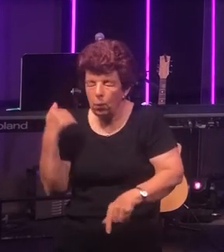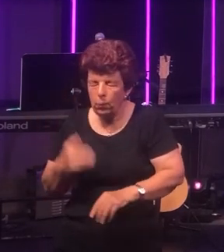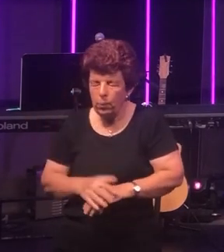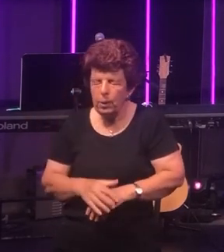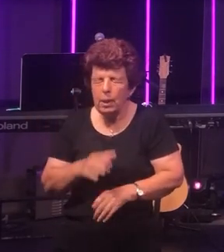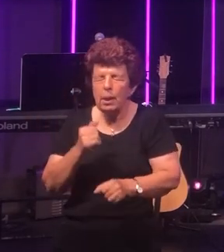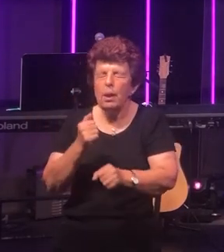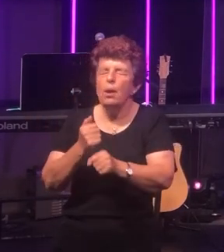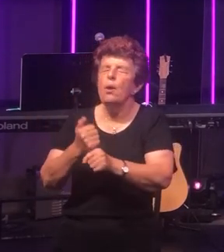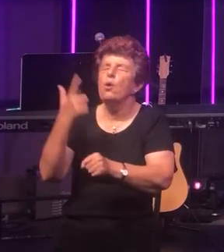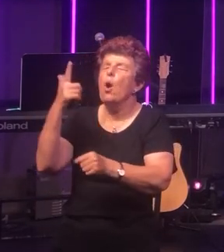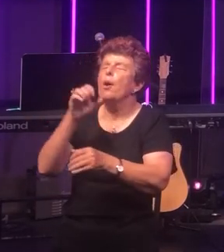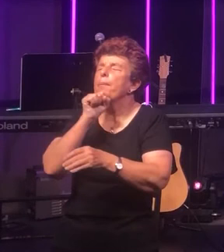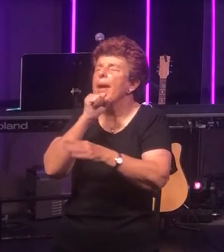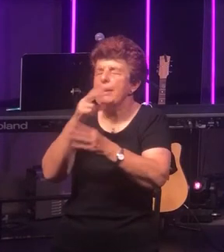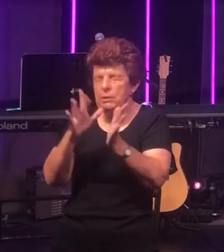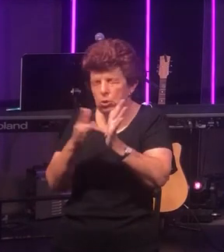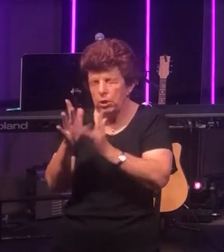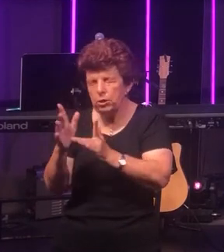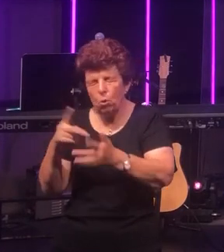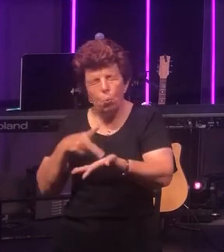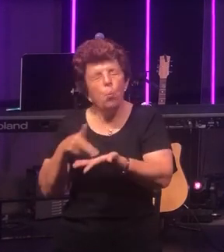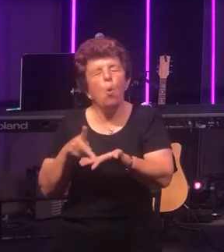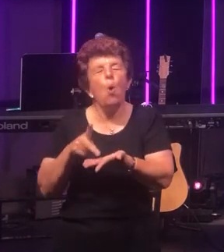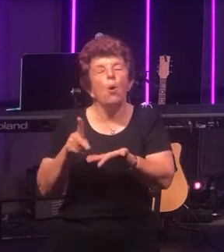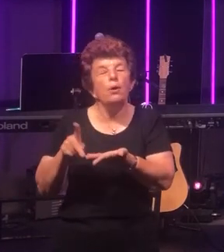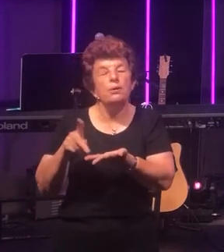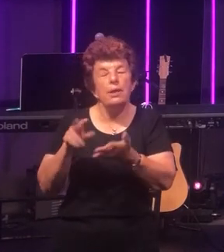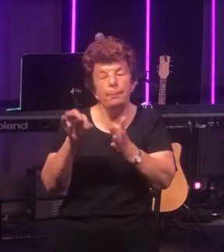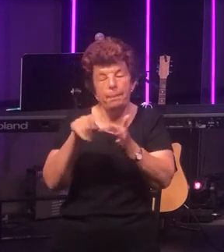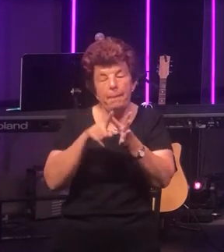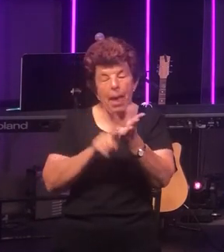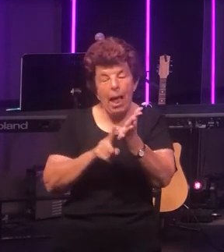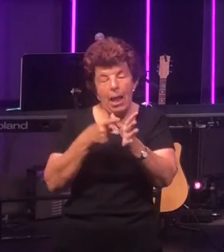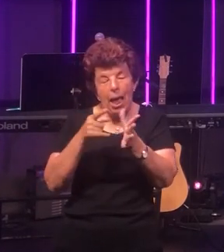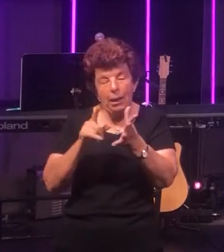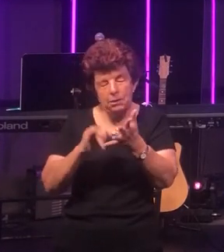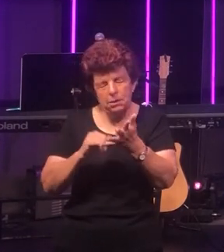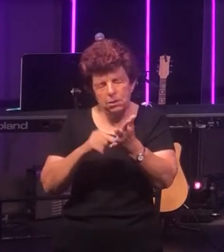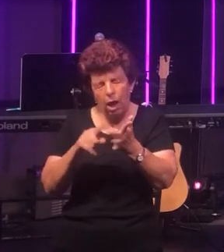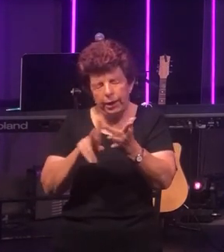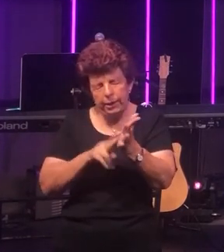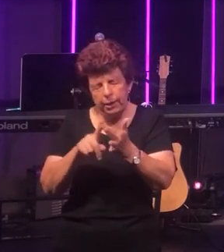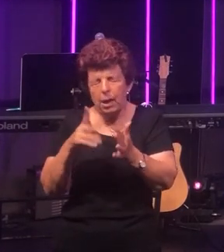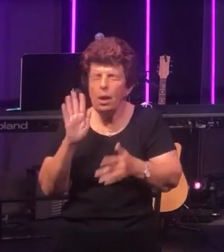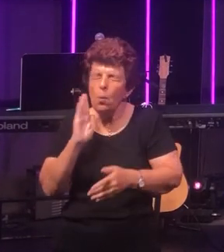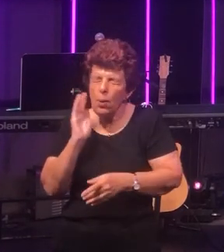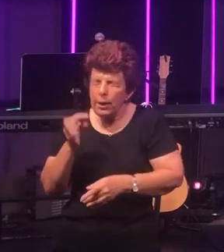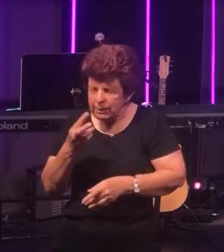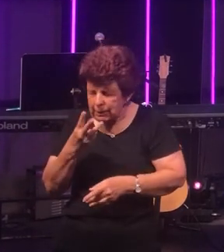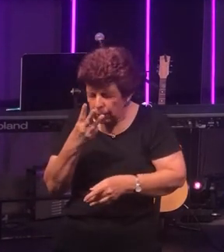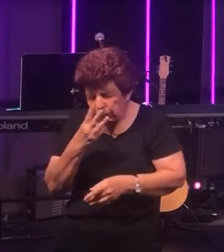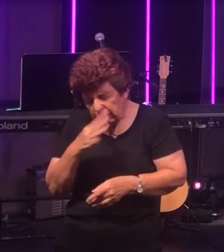Jesus walked around Palestine. When He was in his early thirties he was